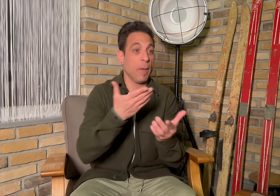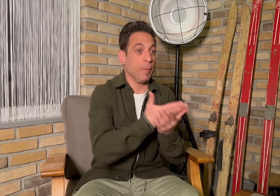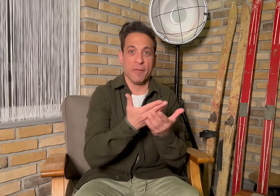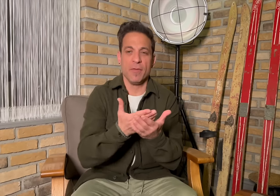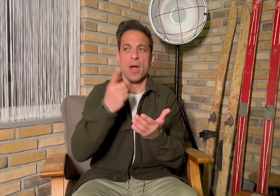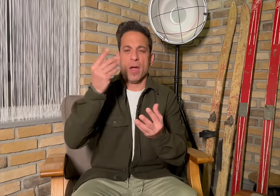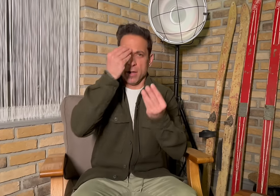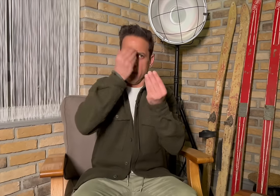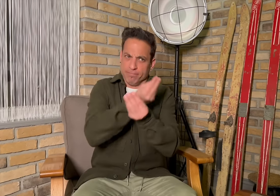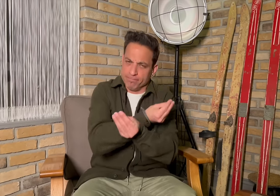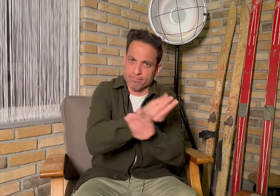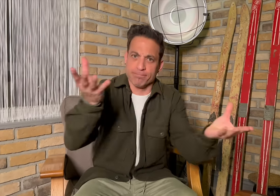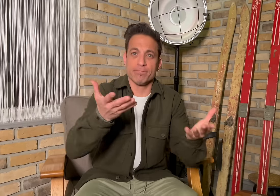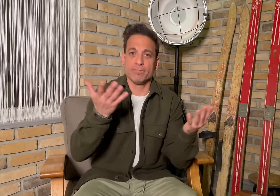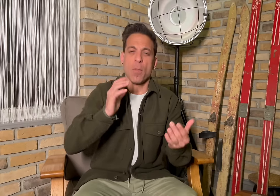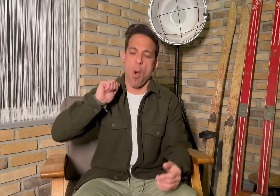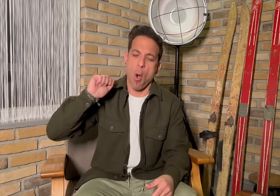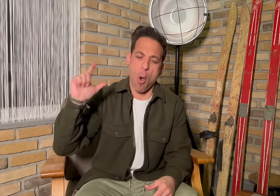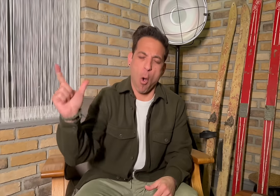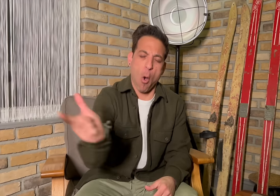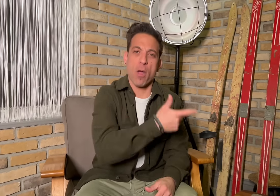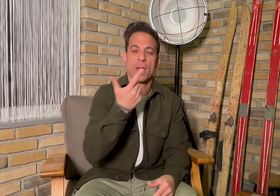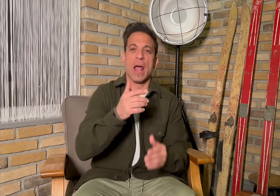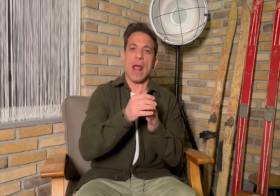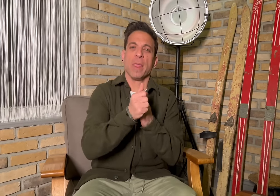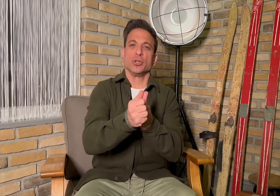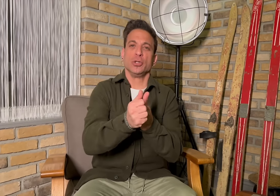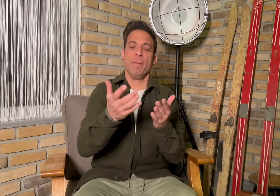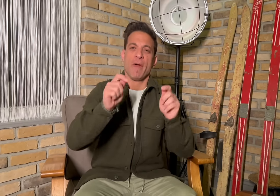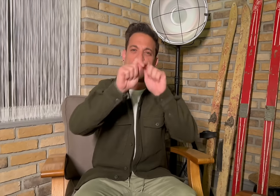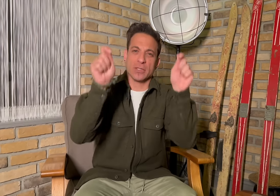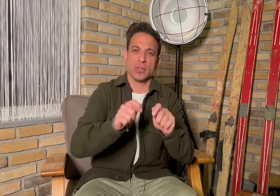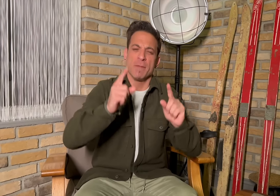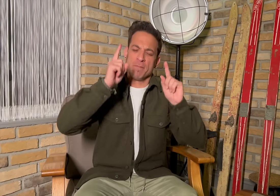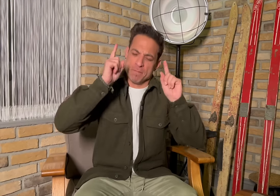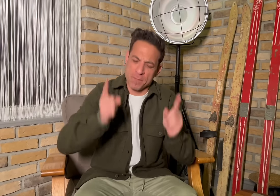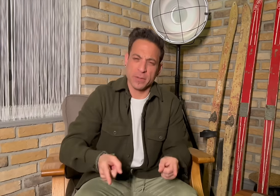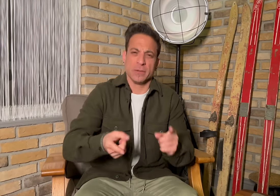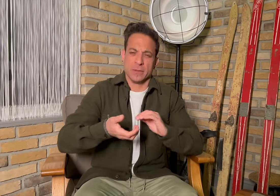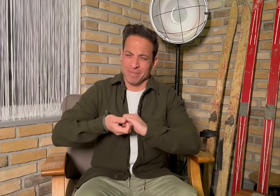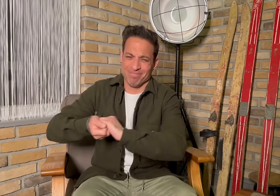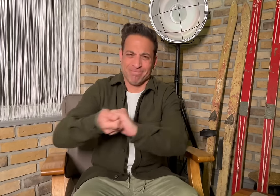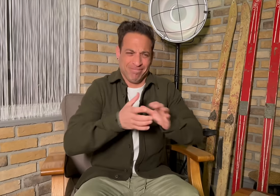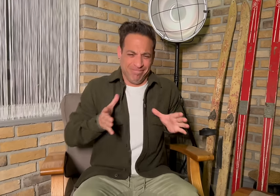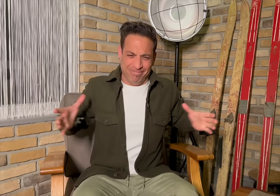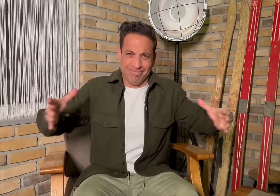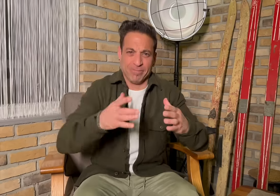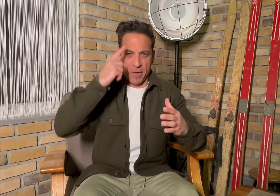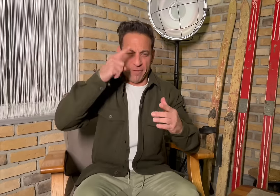The statement says all sport federations leaders must unite